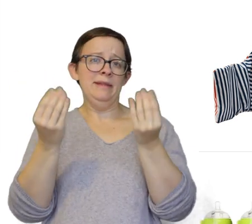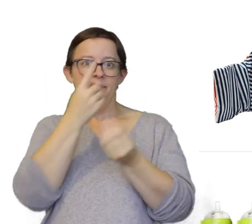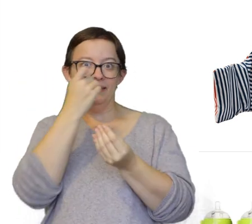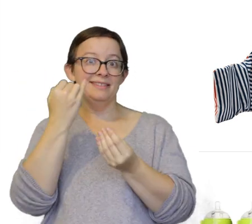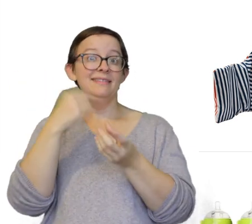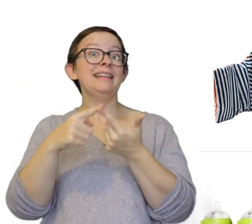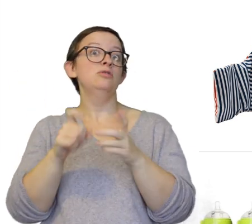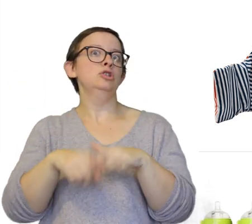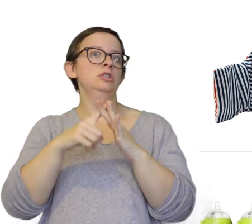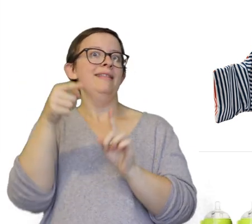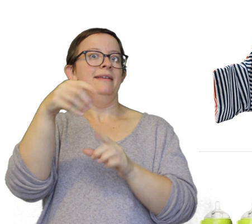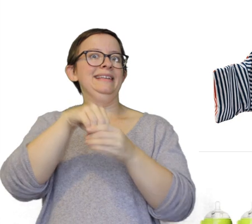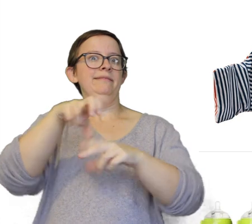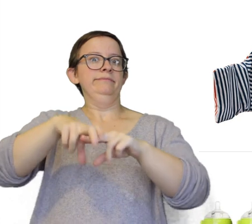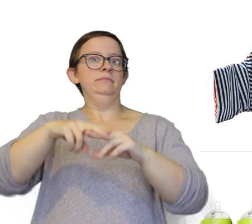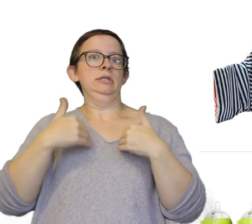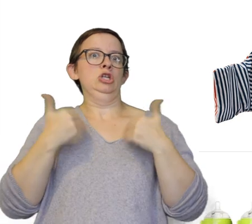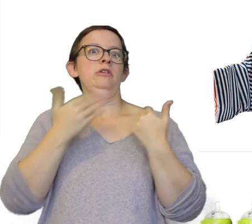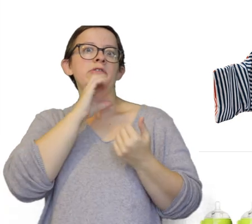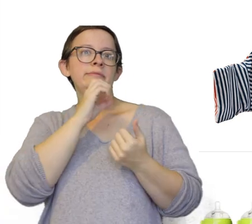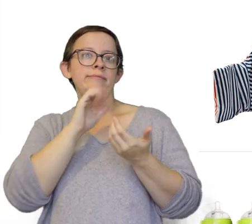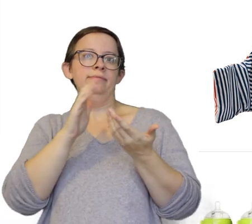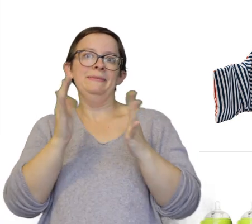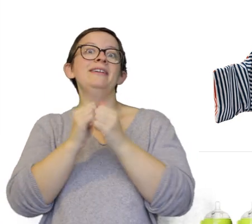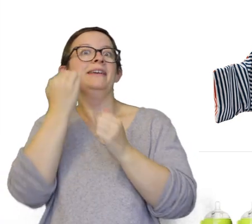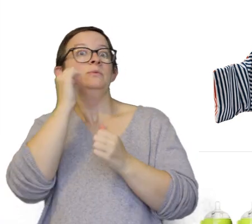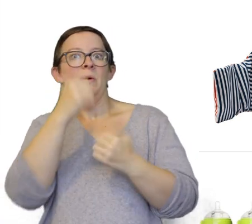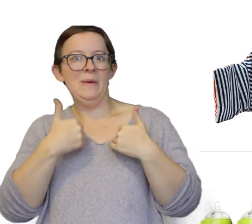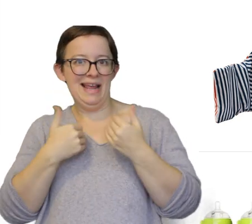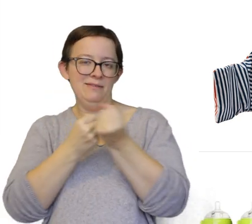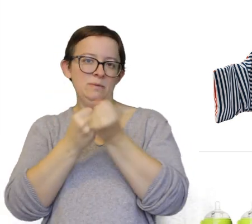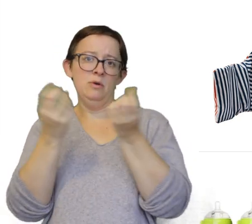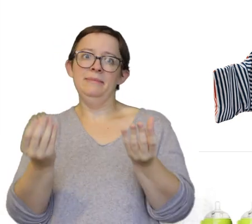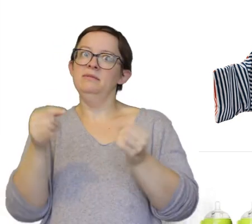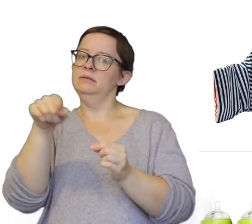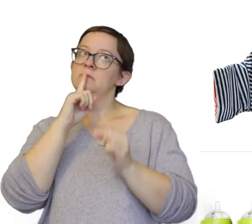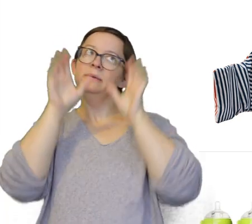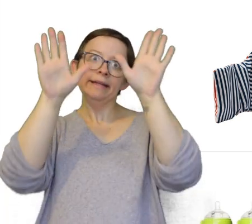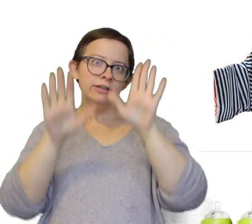because then you can start your child in that chair much younger then if you don't and believe me this was super awesome